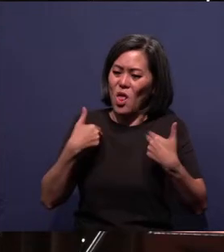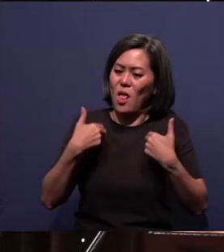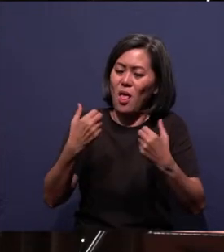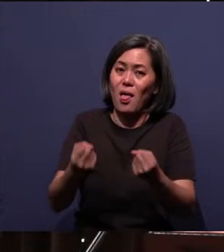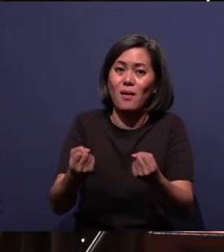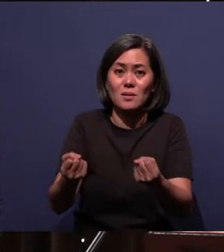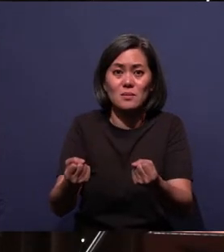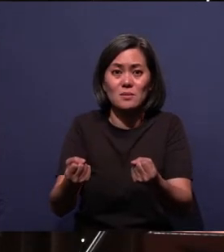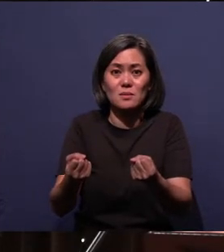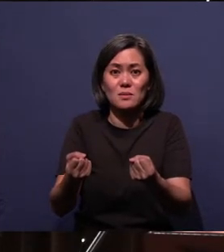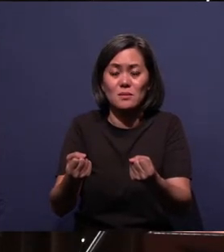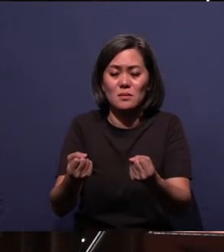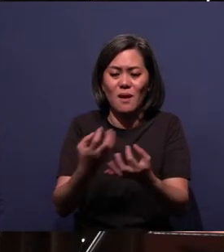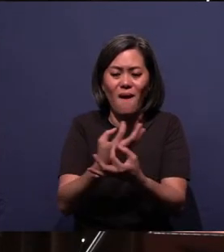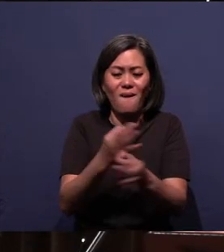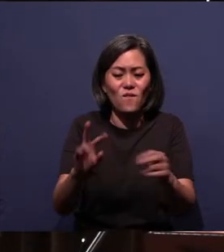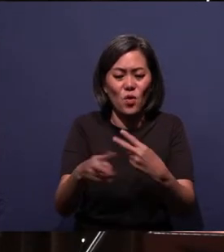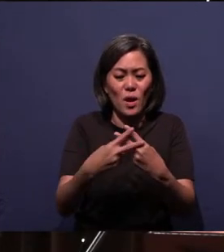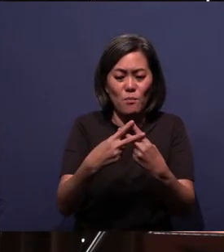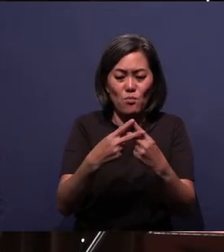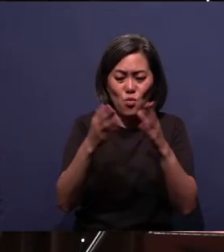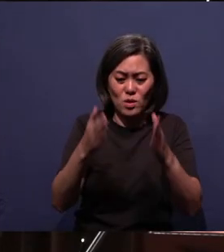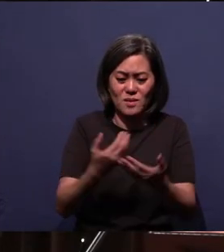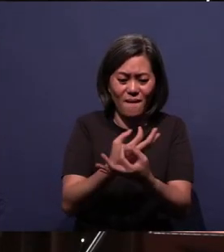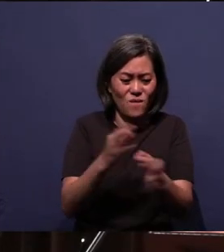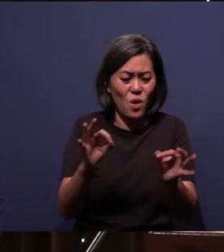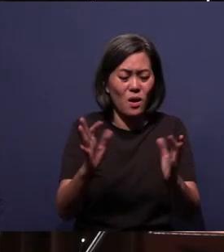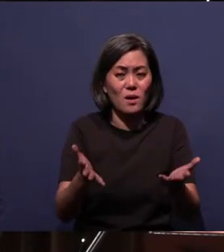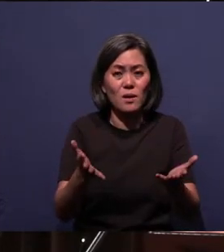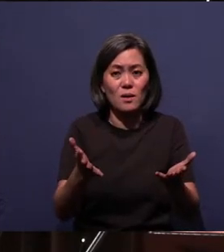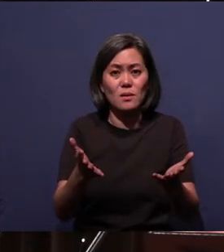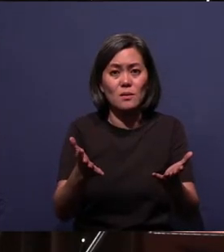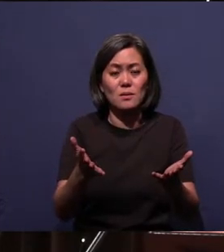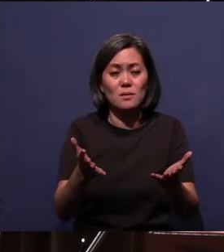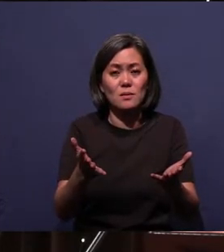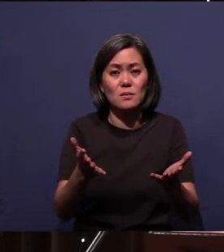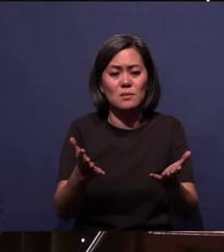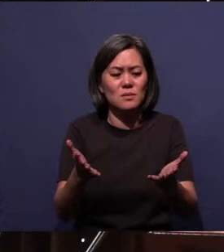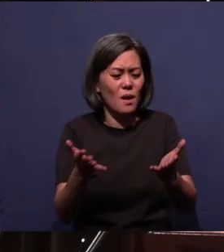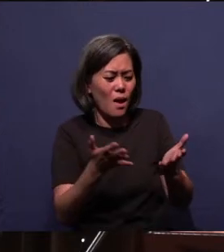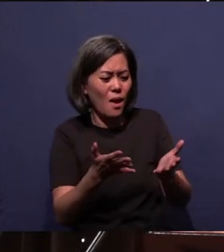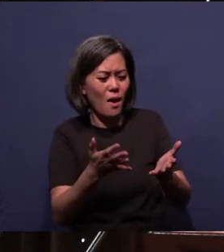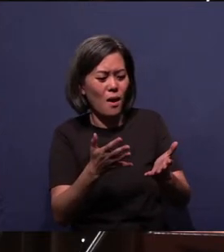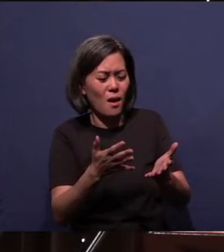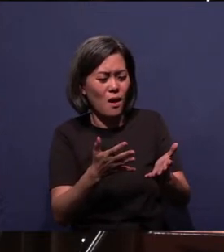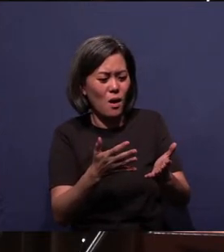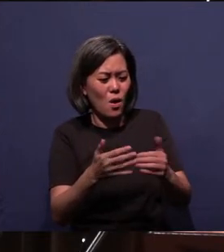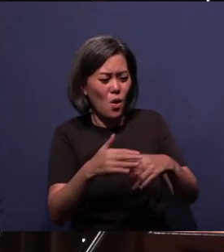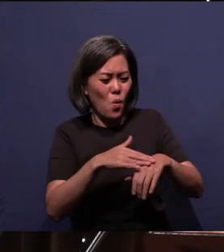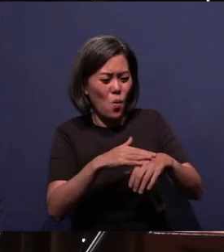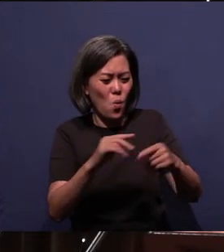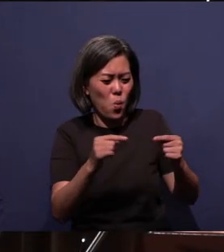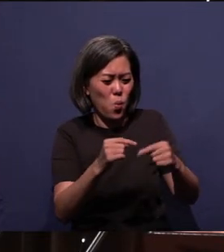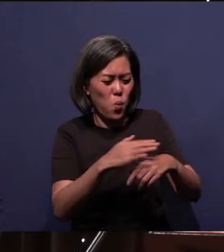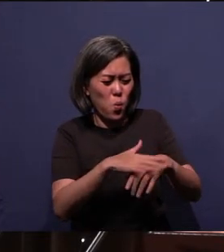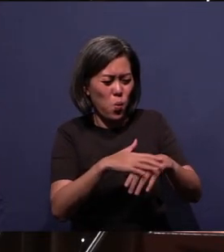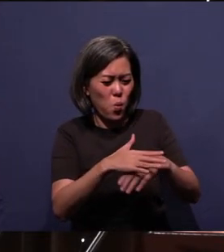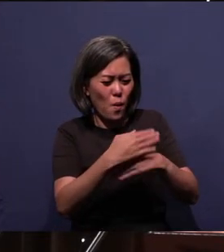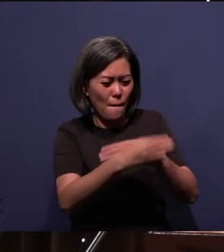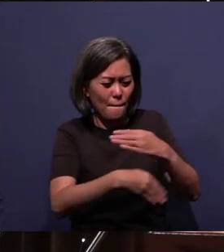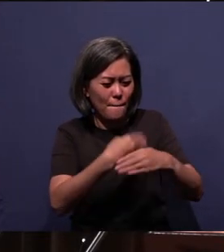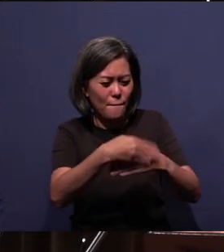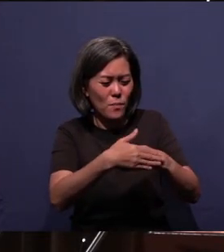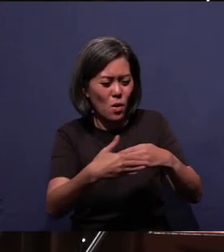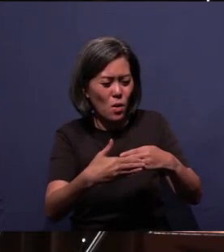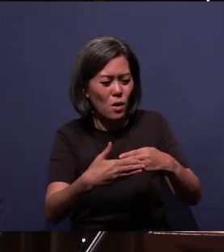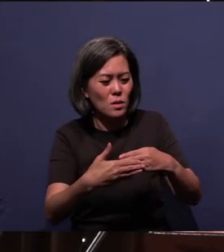To free the prisoners, to bind the wounds of those who are hurt, to walk alongside